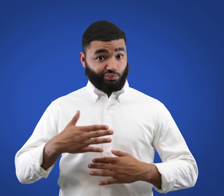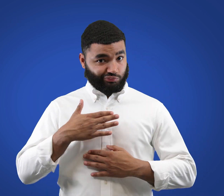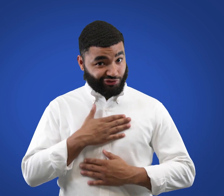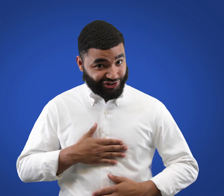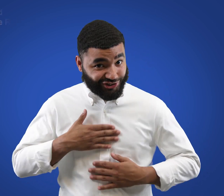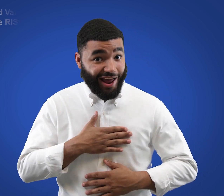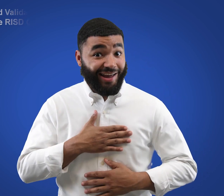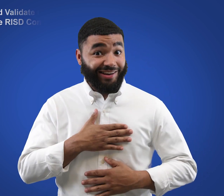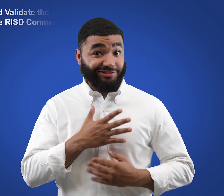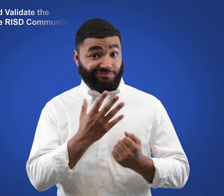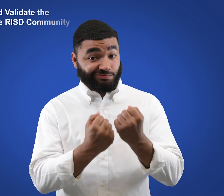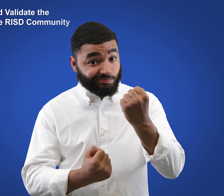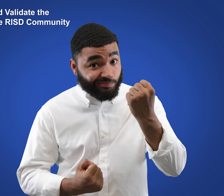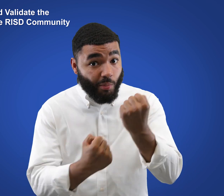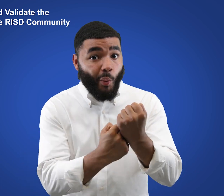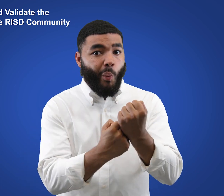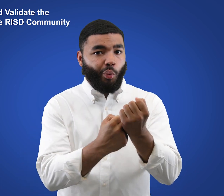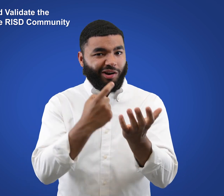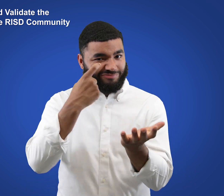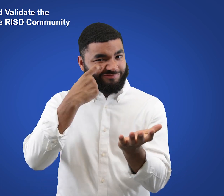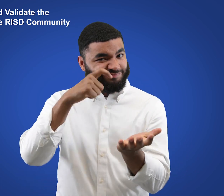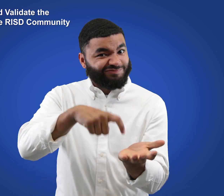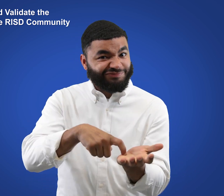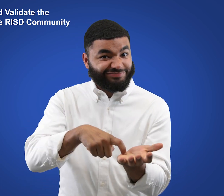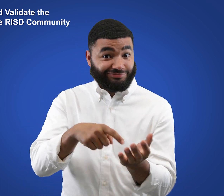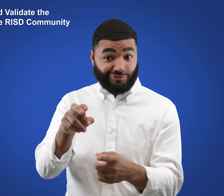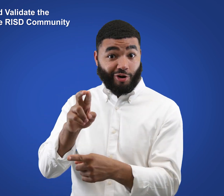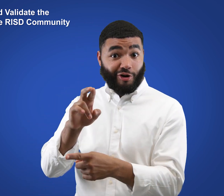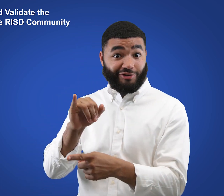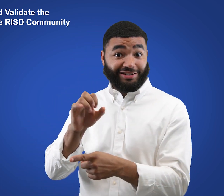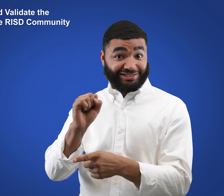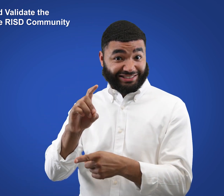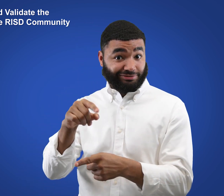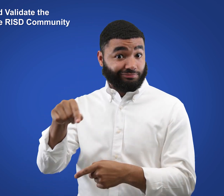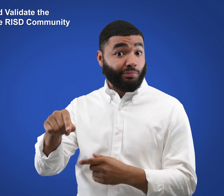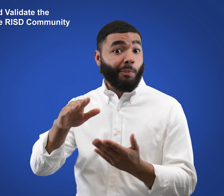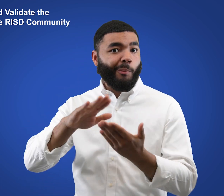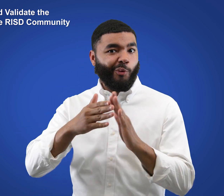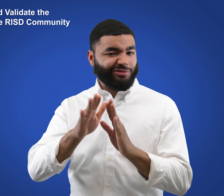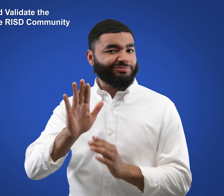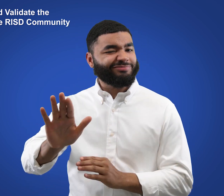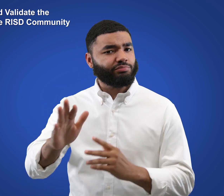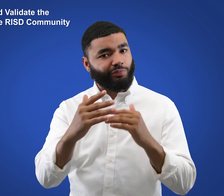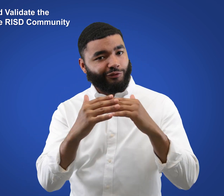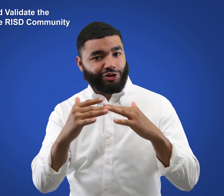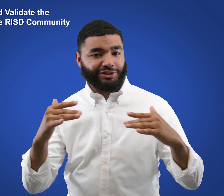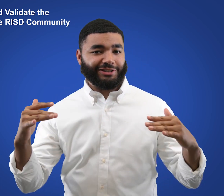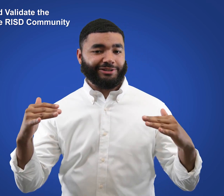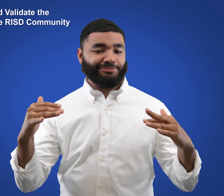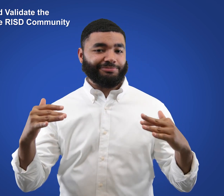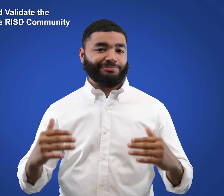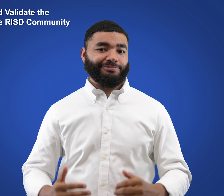Appreciate and Validate the Diversity of the RISD Community.